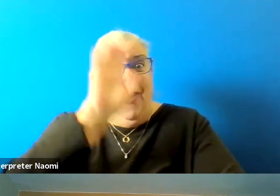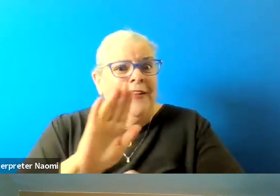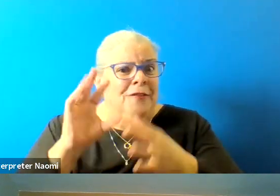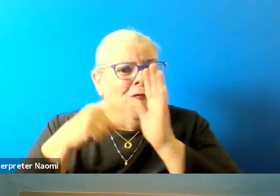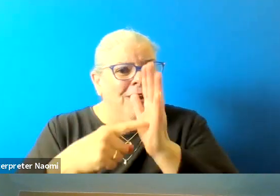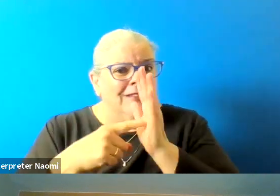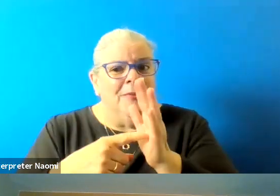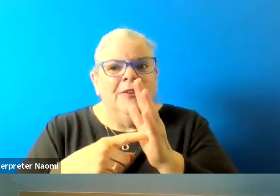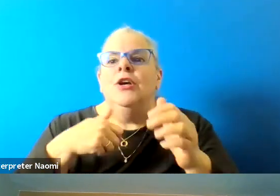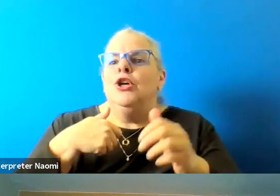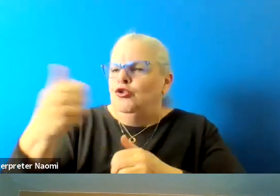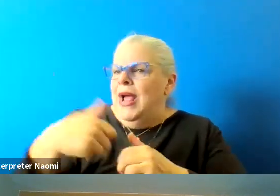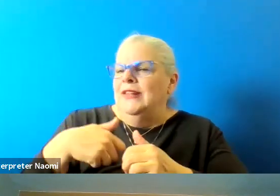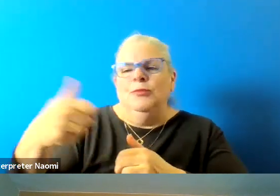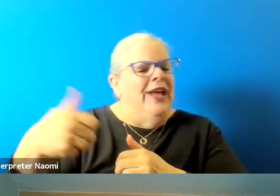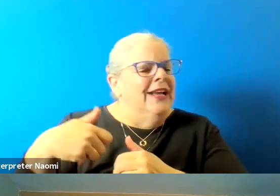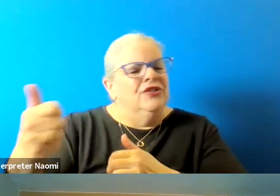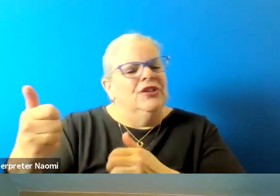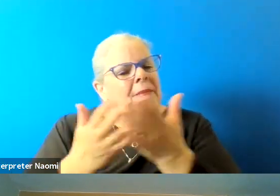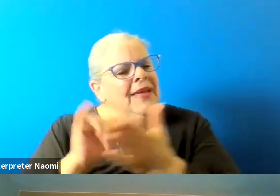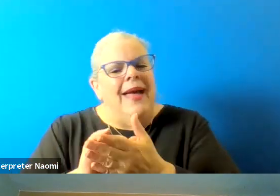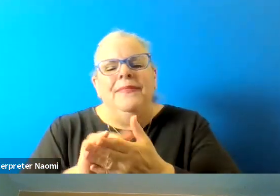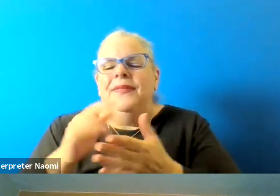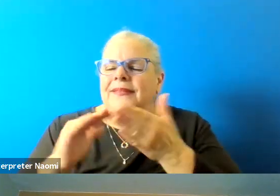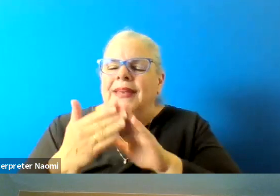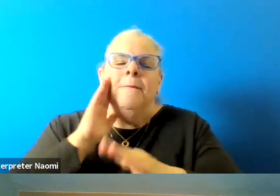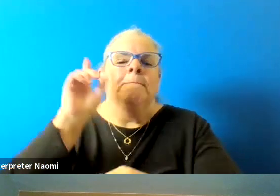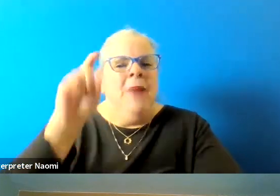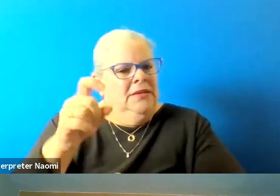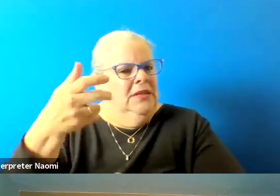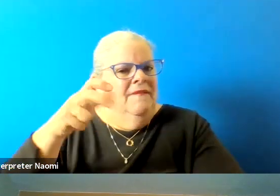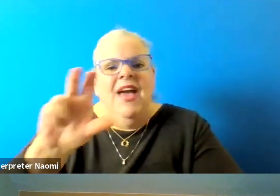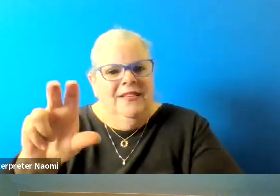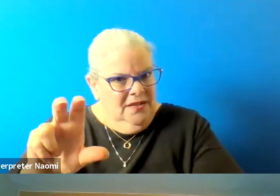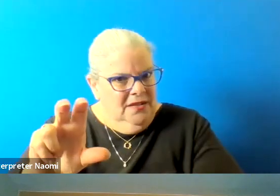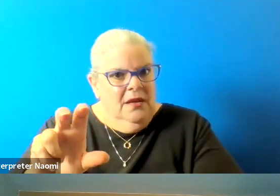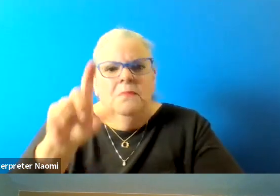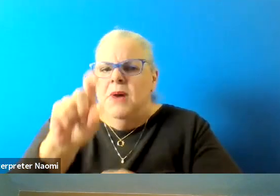the city is going to have to continue to invest in. And we need to do a better job of researching